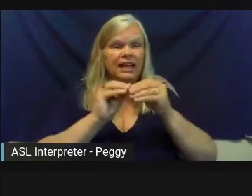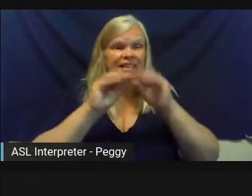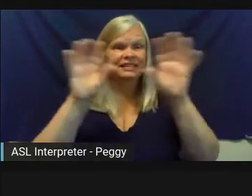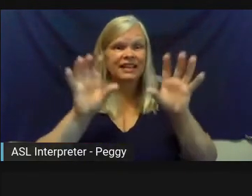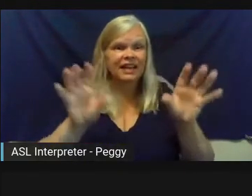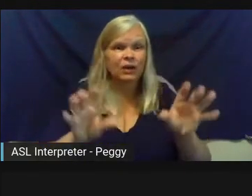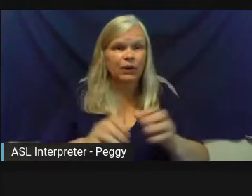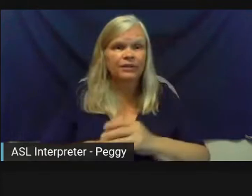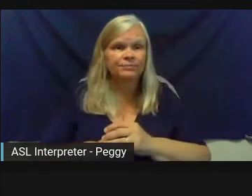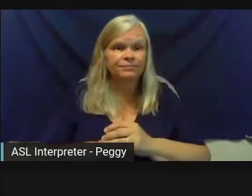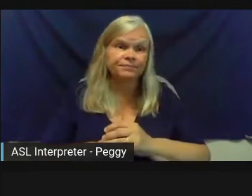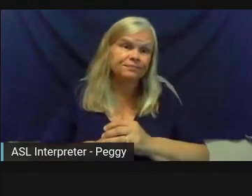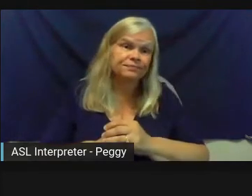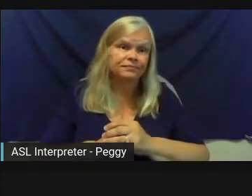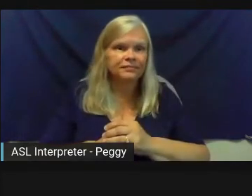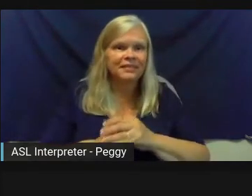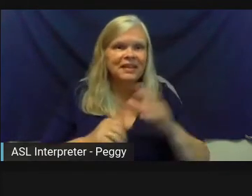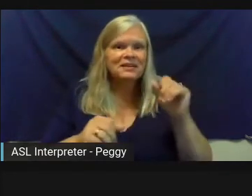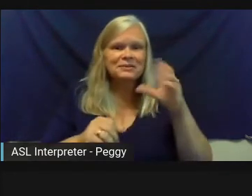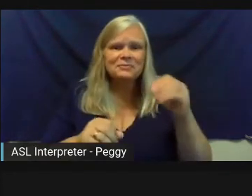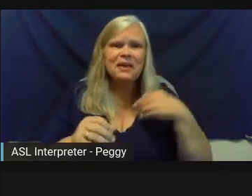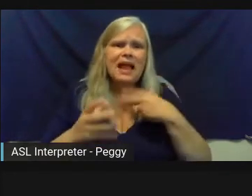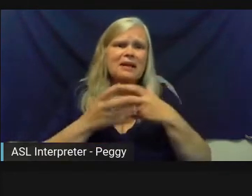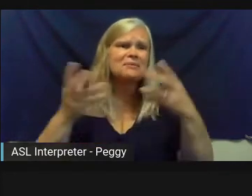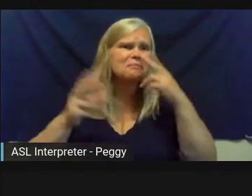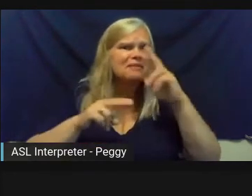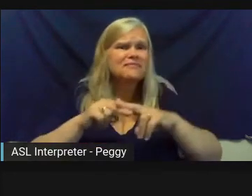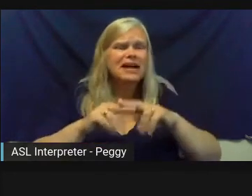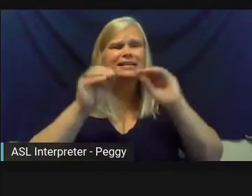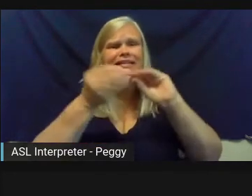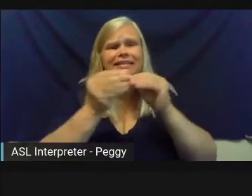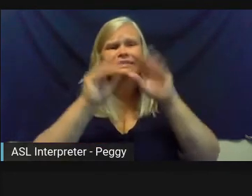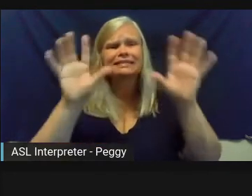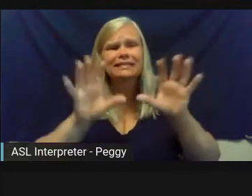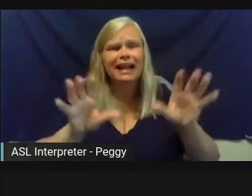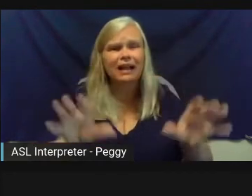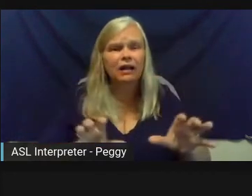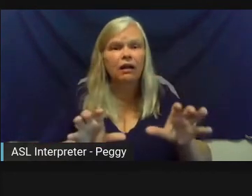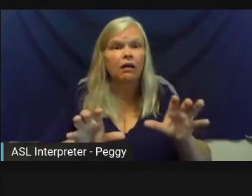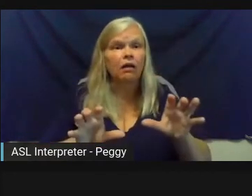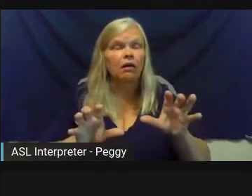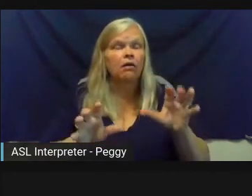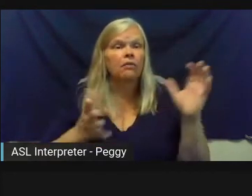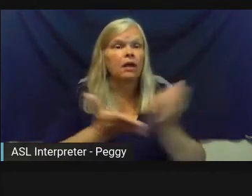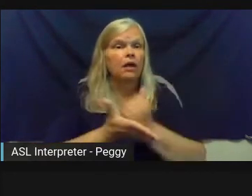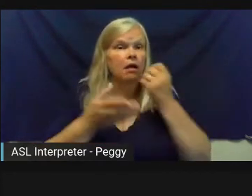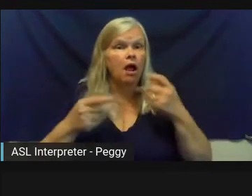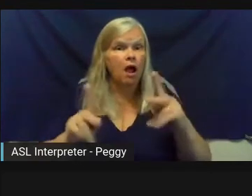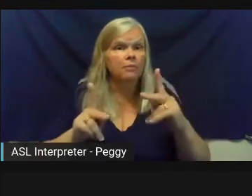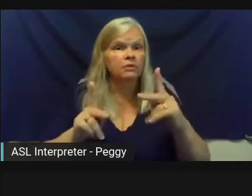And because we, like, had so much fun doing that, when an opportunity came, which was a very last-minute